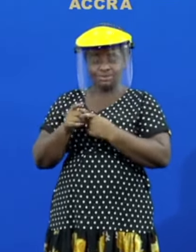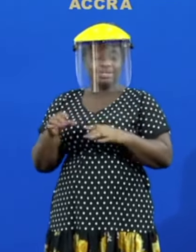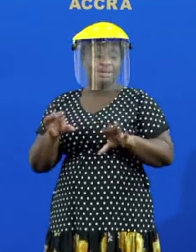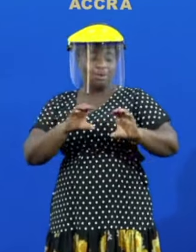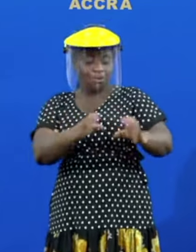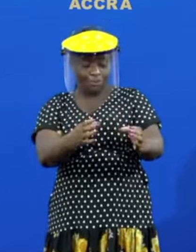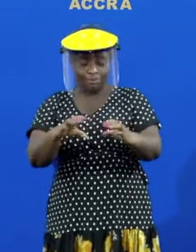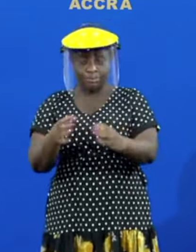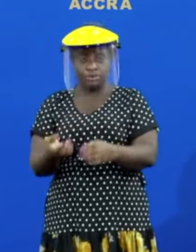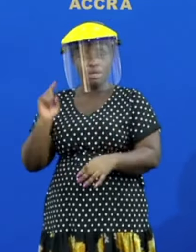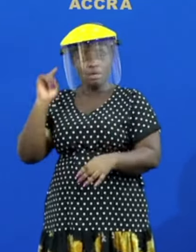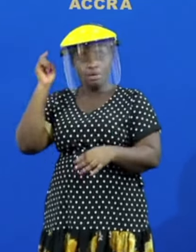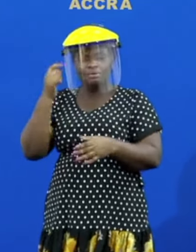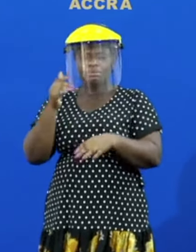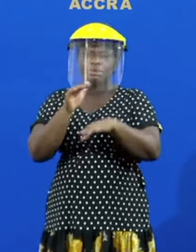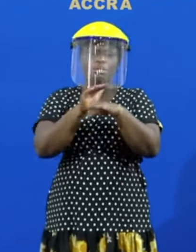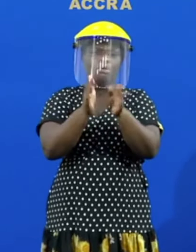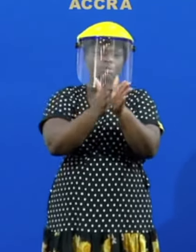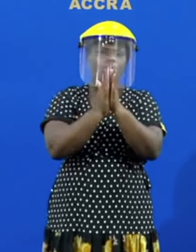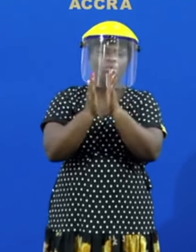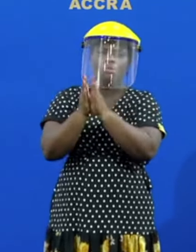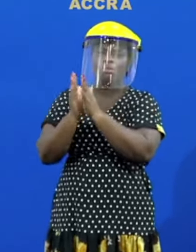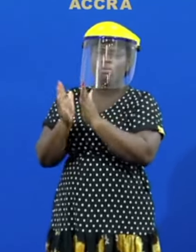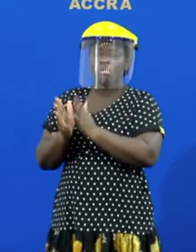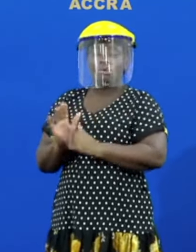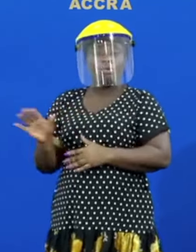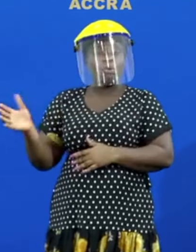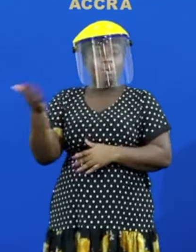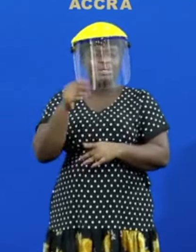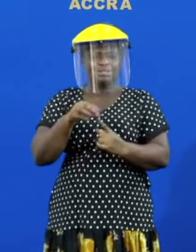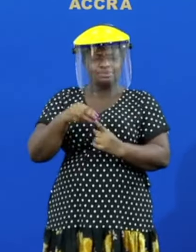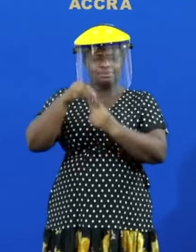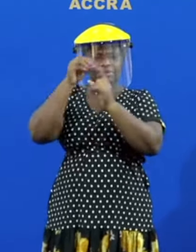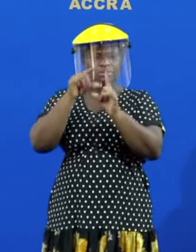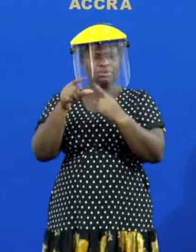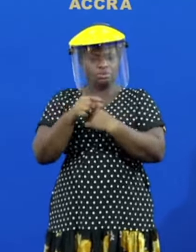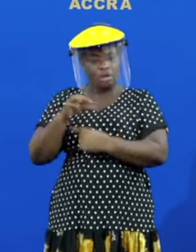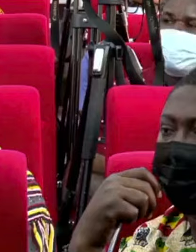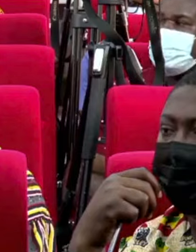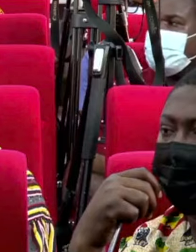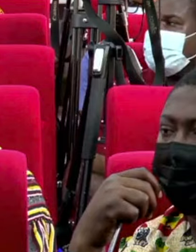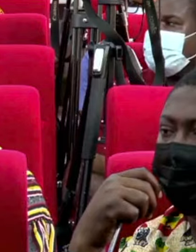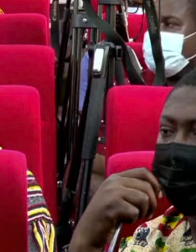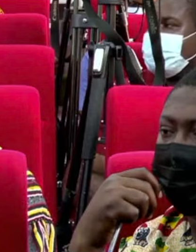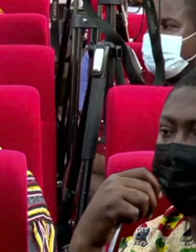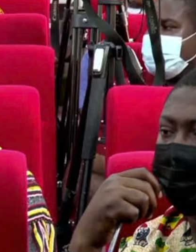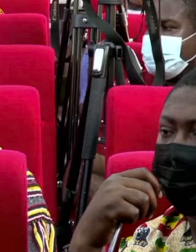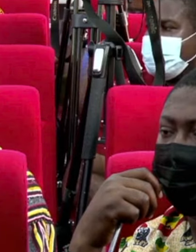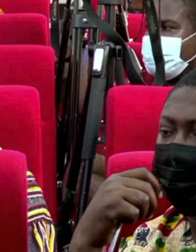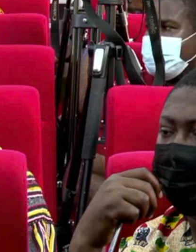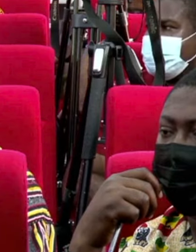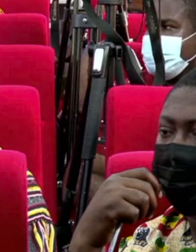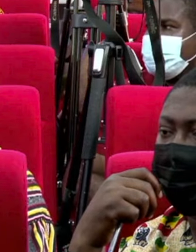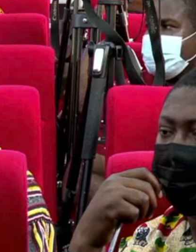the government calls on all especially the local beneficiary communities traditional leaders youth